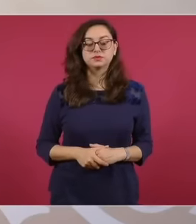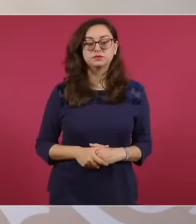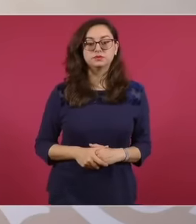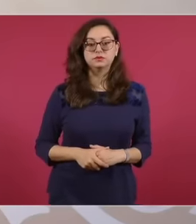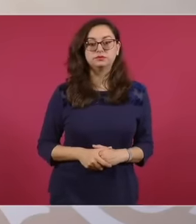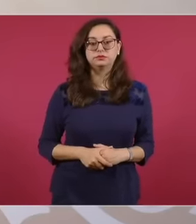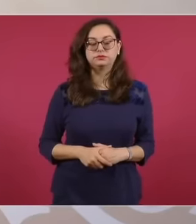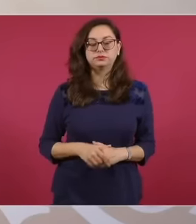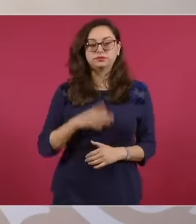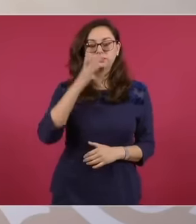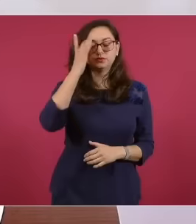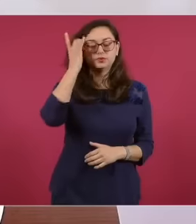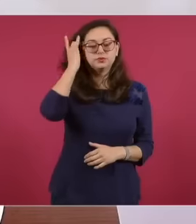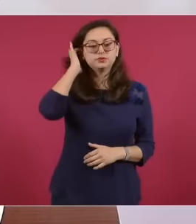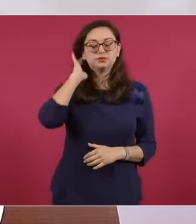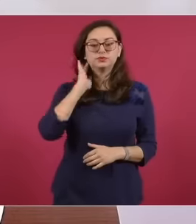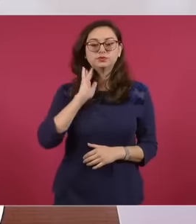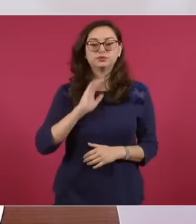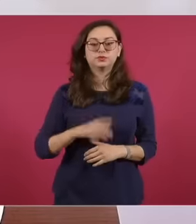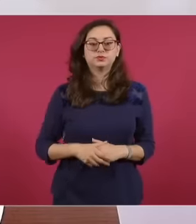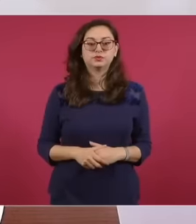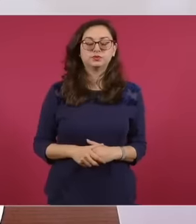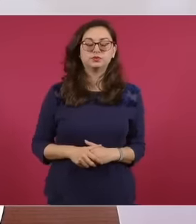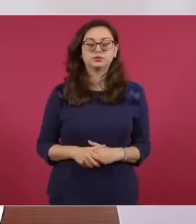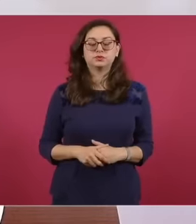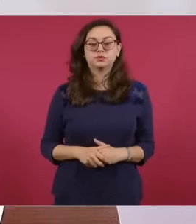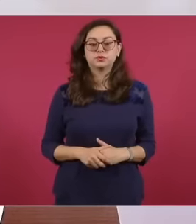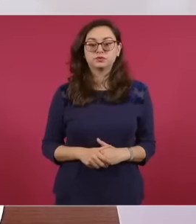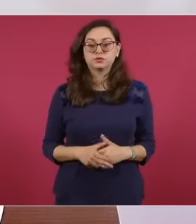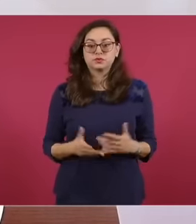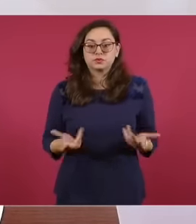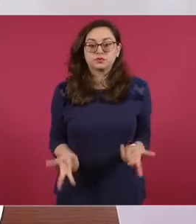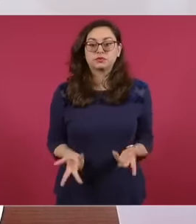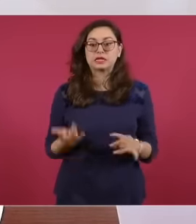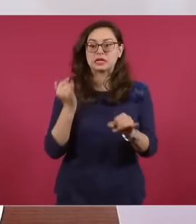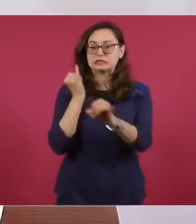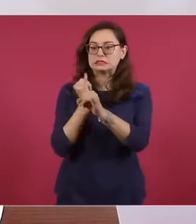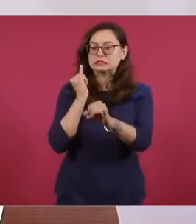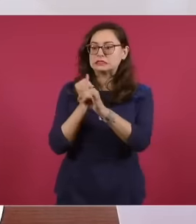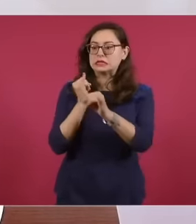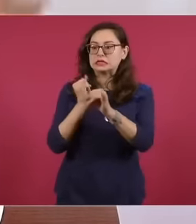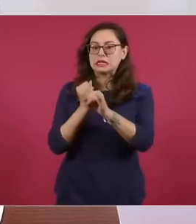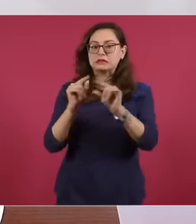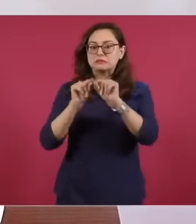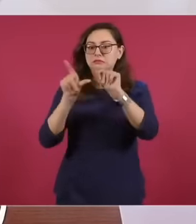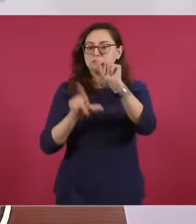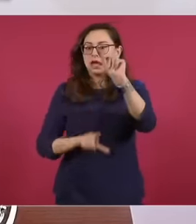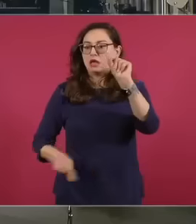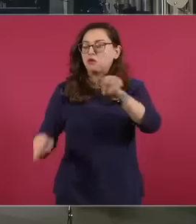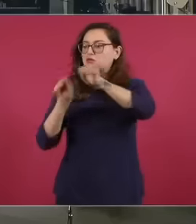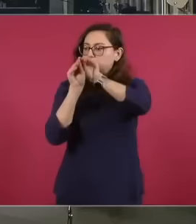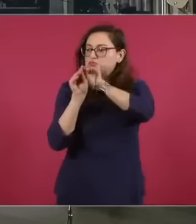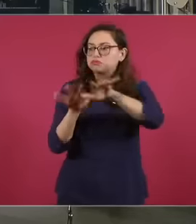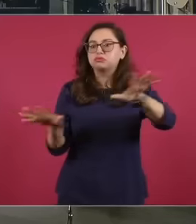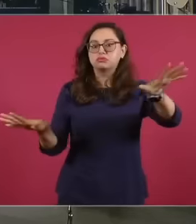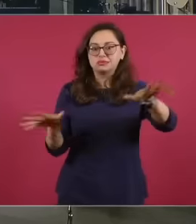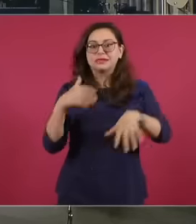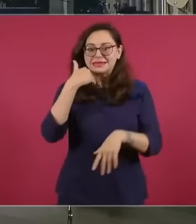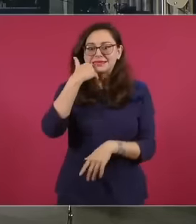communicate with the Internet as we would like to the entire country because